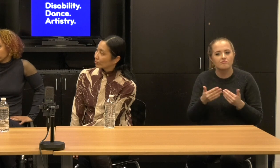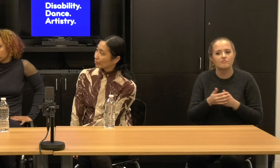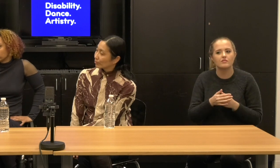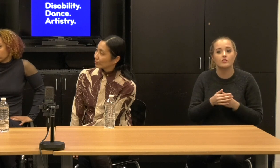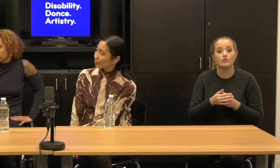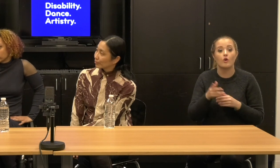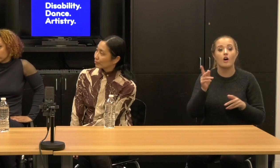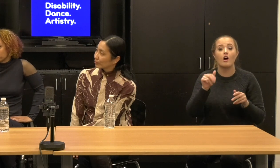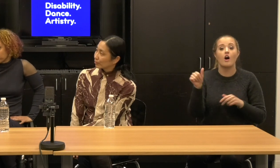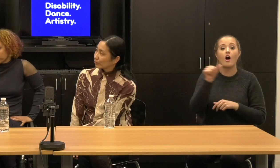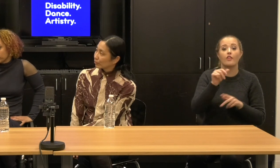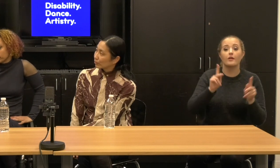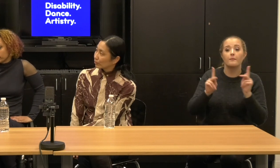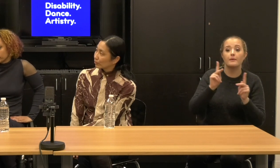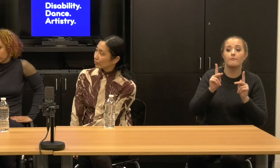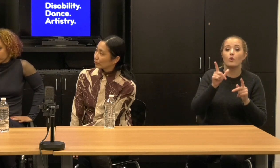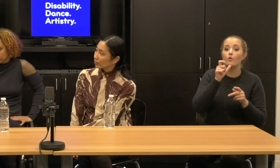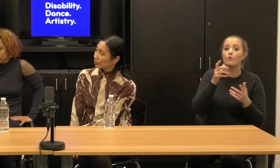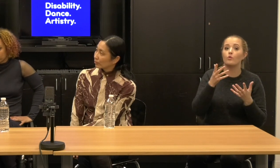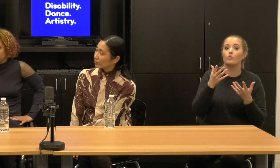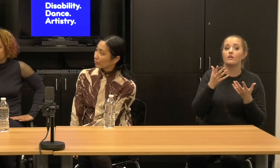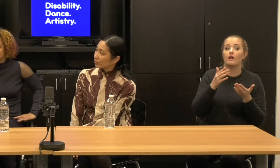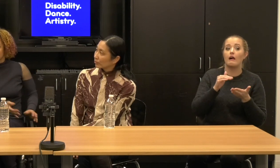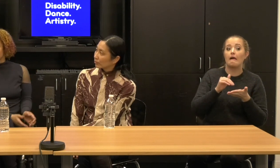Well, I don't know. Well, you know, now there's actually an open source protocol, right?